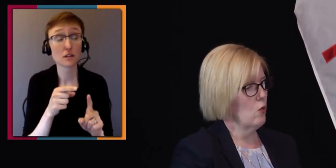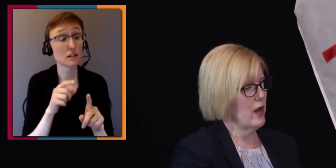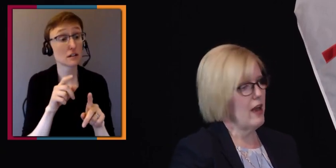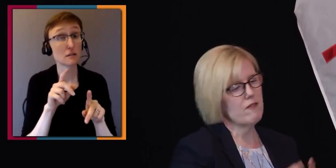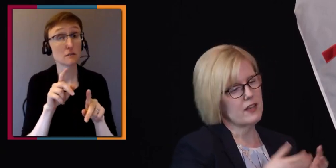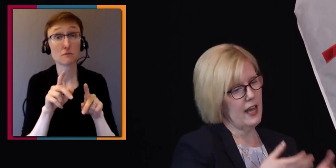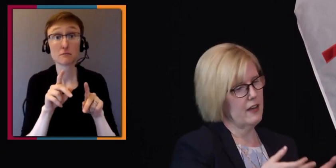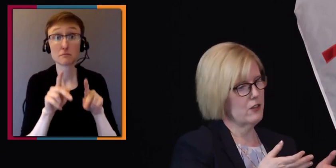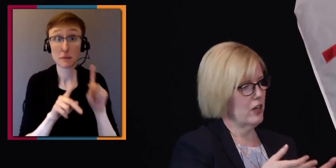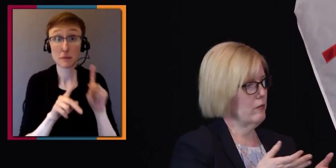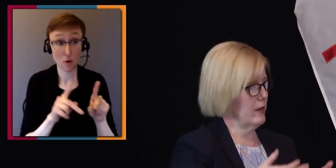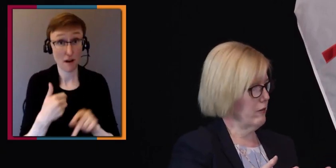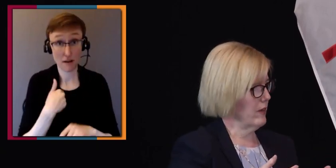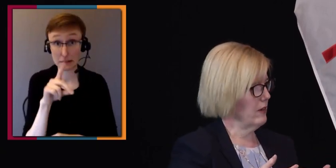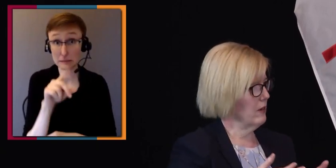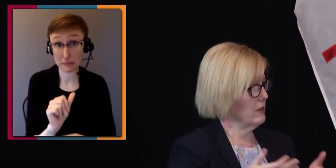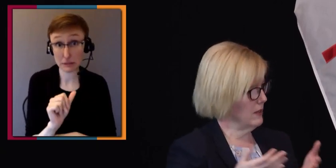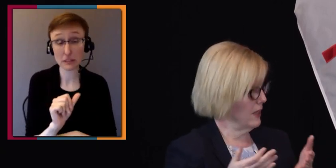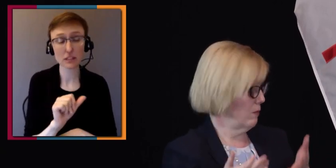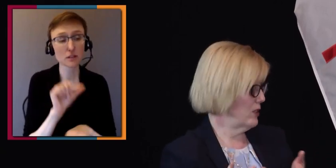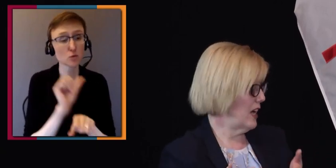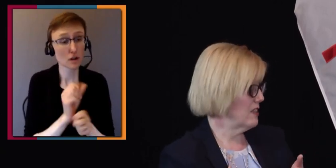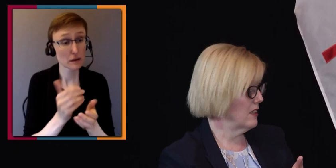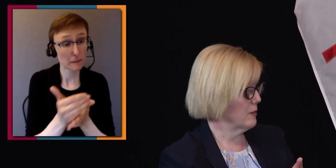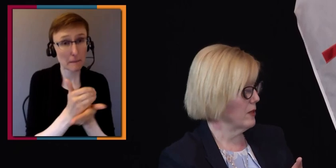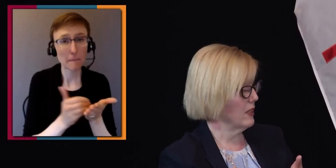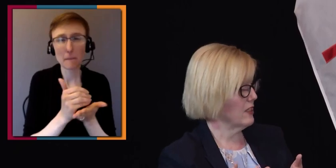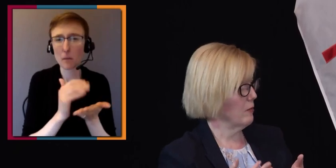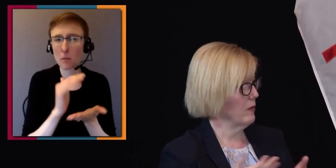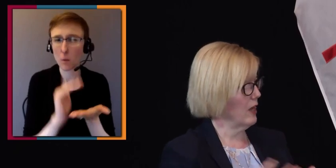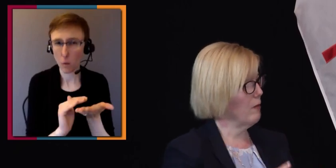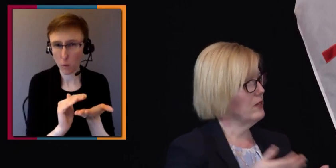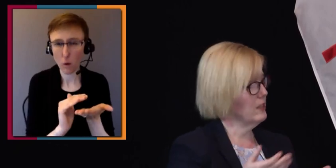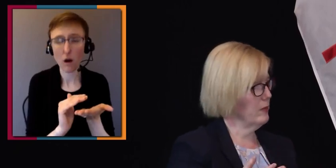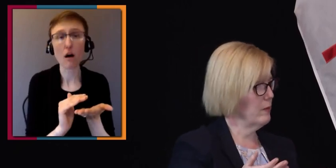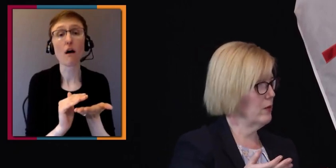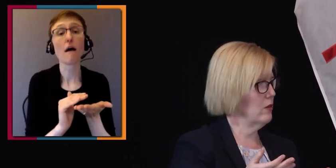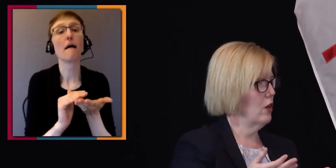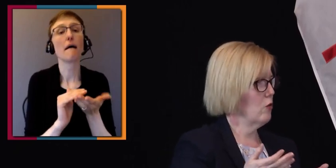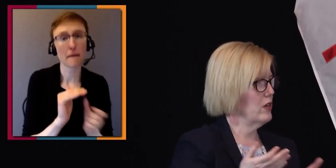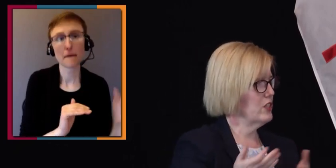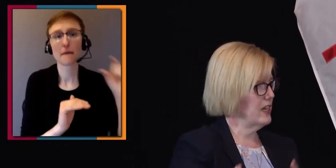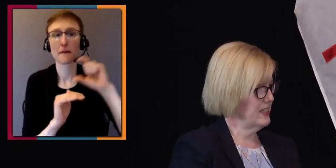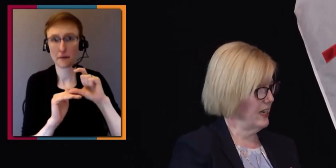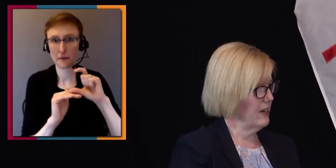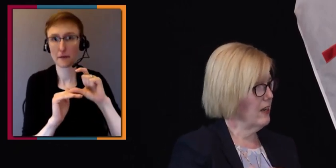we have the Canada Child Benefit and which has a disability supplement up until people reach 18.